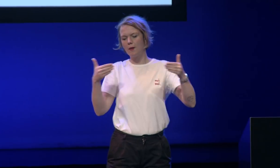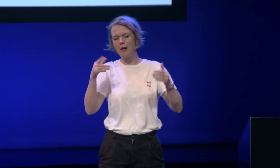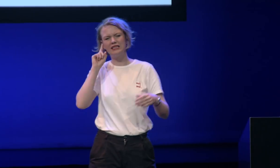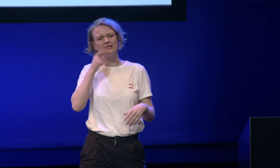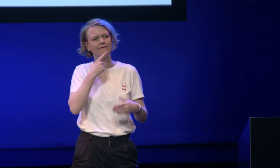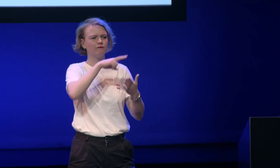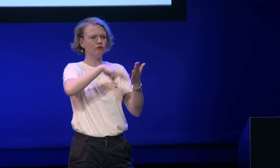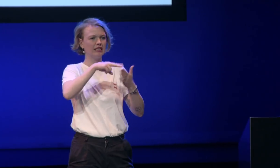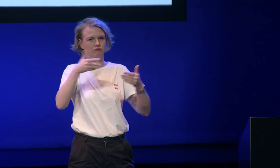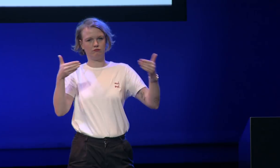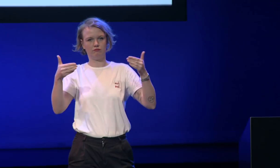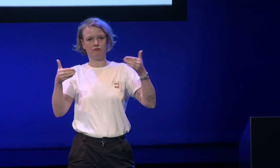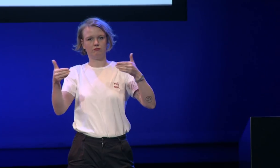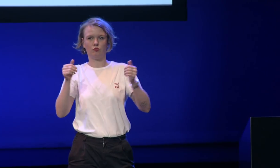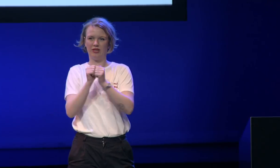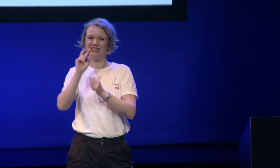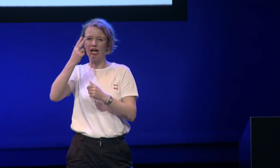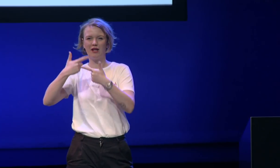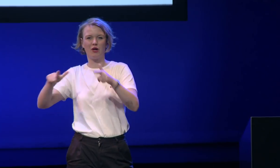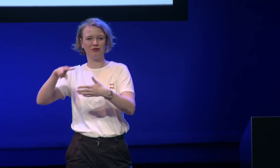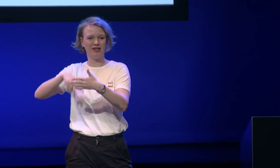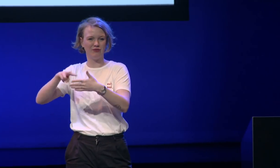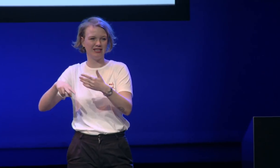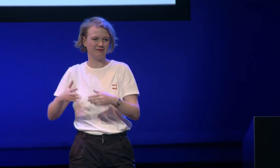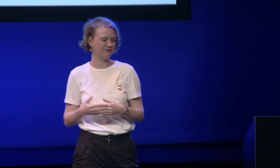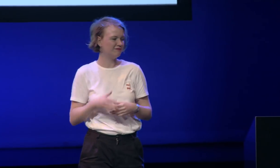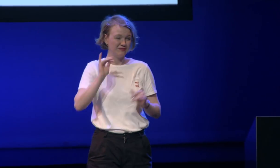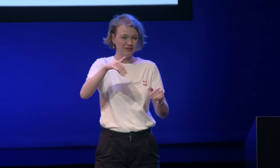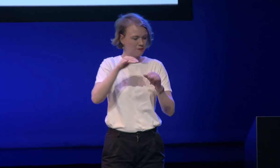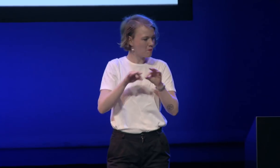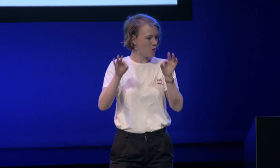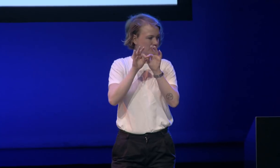language you can compare deaf readers for instance for instance with second